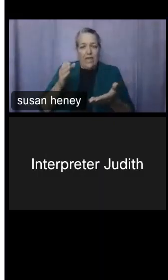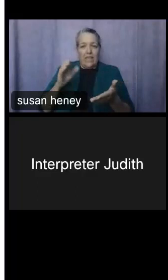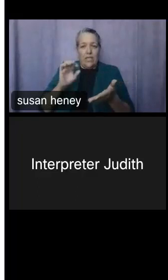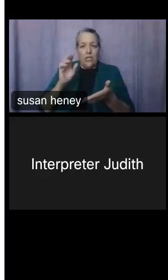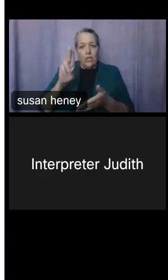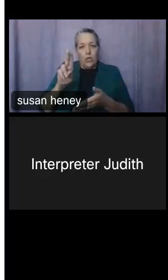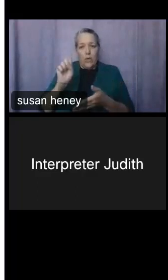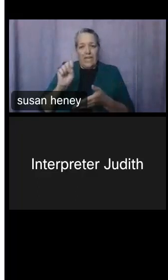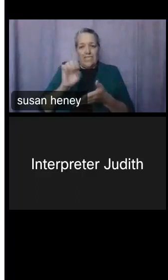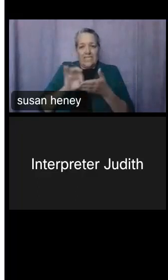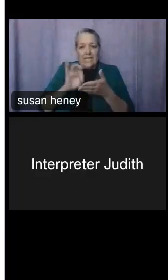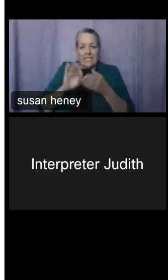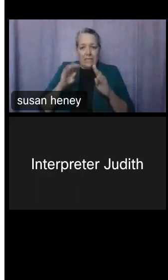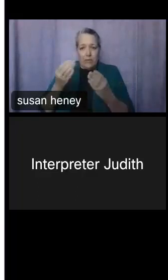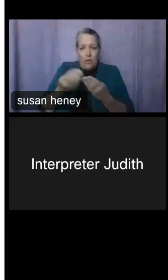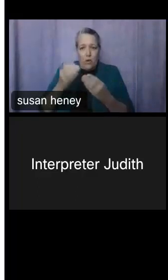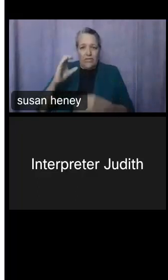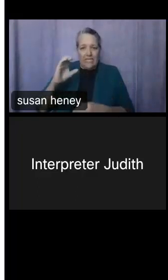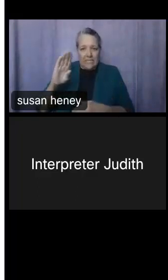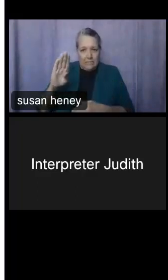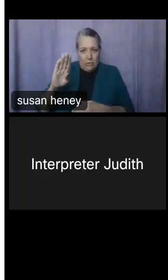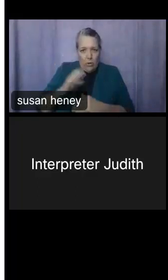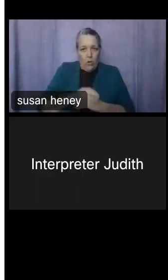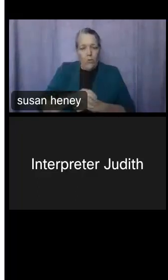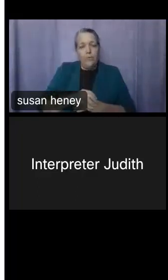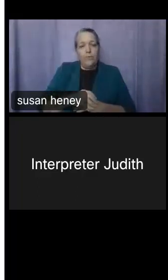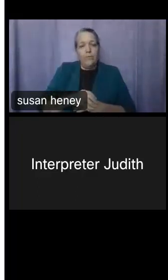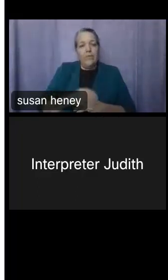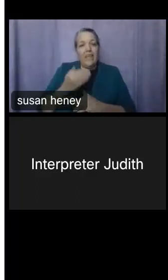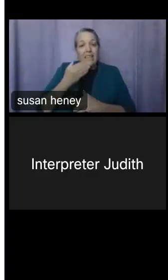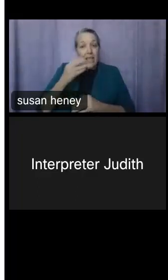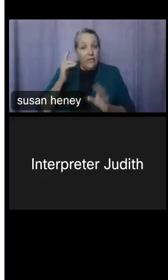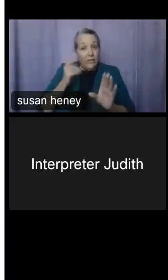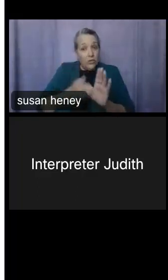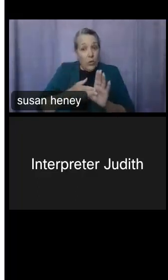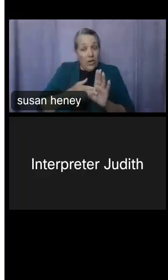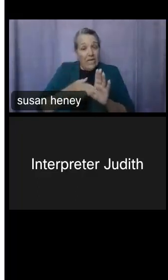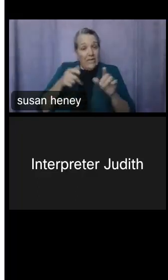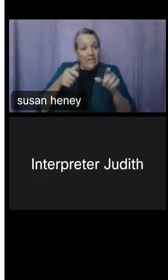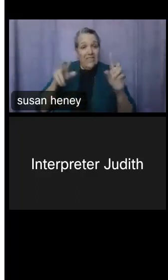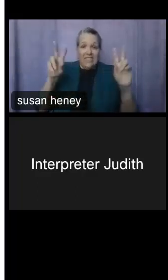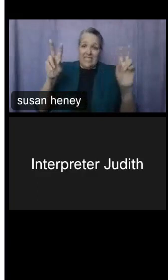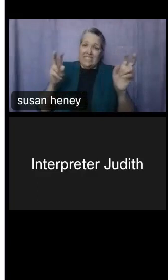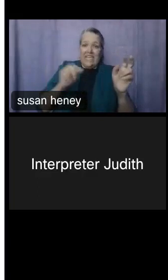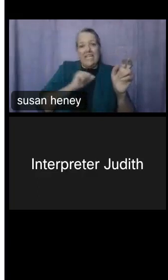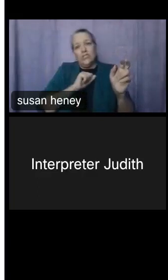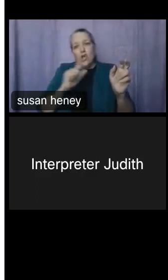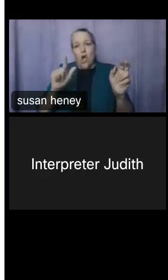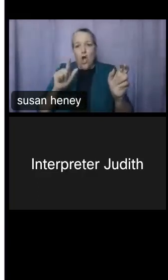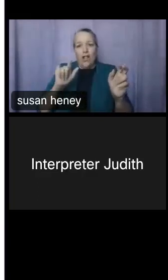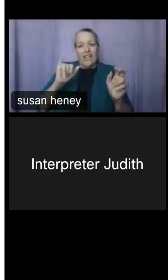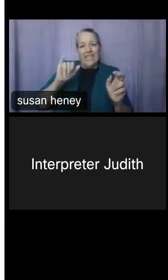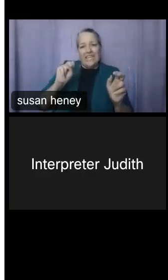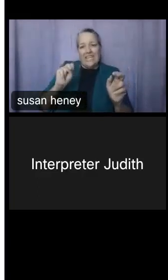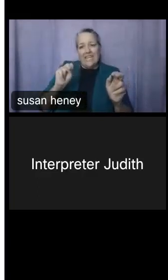you for joining us today for the It's All in the Tools webinar series. If you are joining